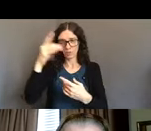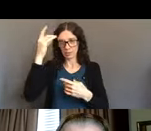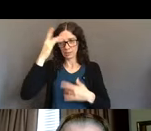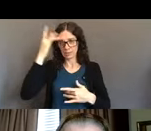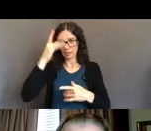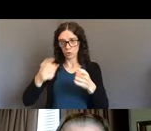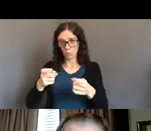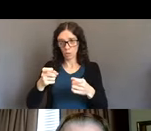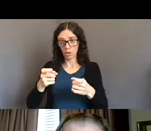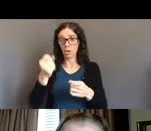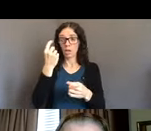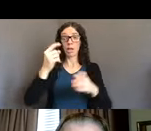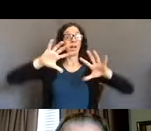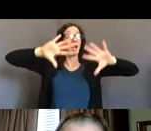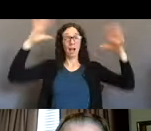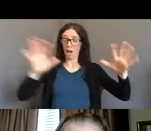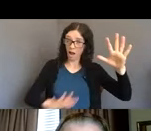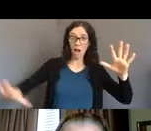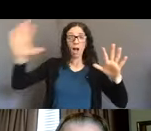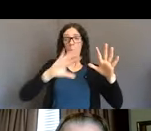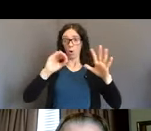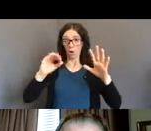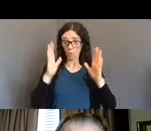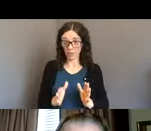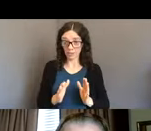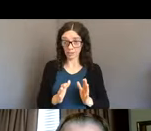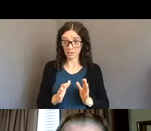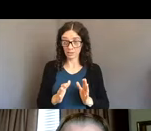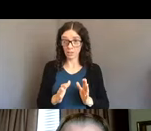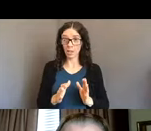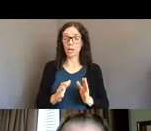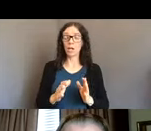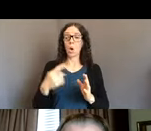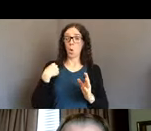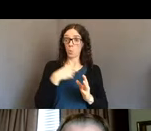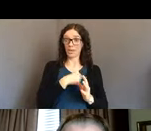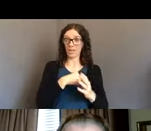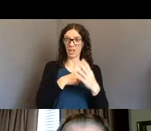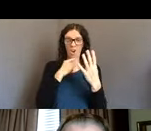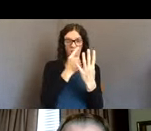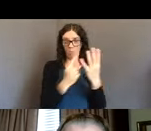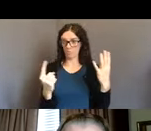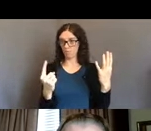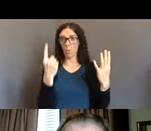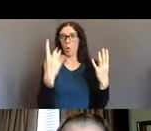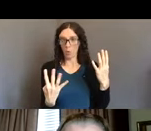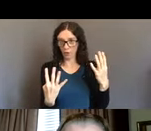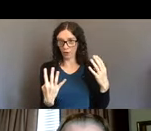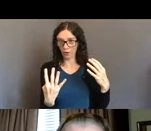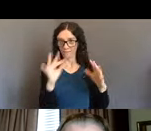so this means 1 out of every 4 Oregonians has a disability; 1 of every 4 Americans has a disability.